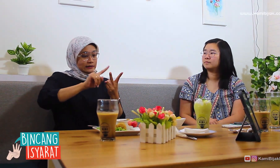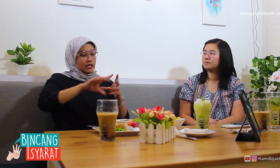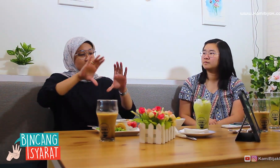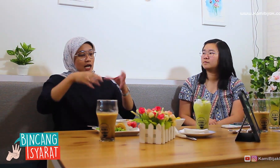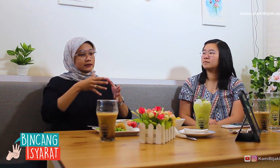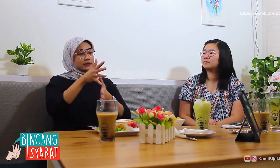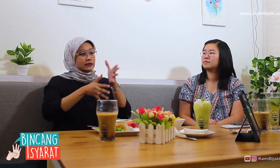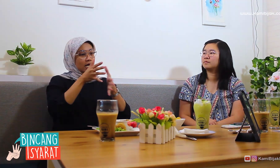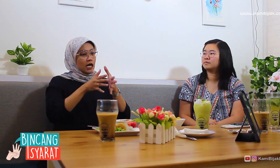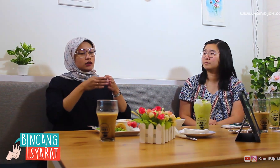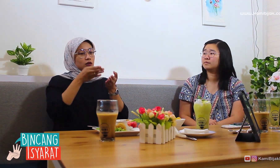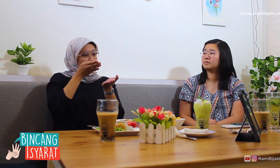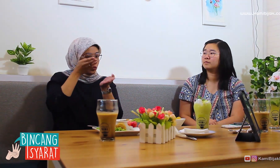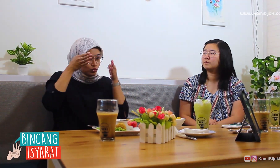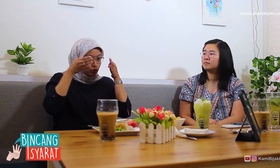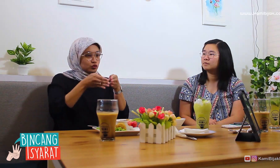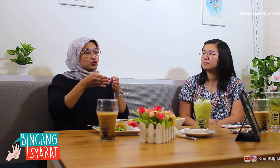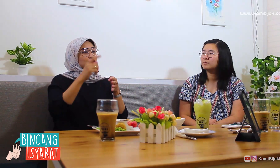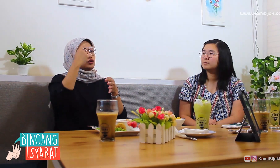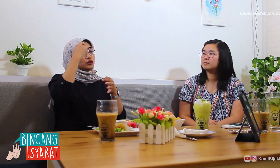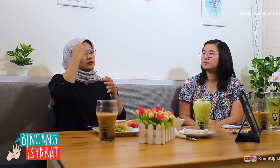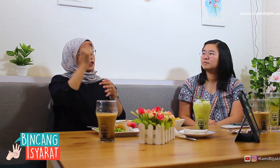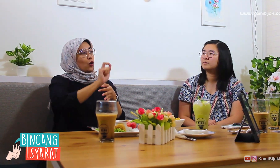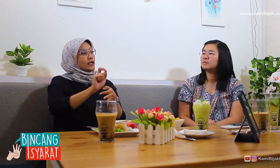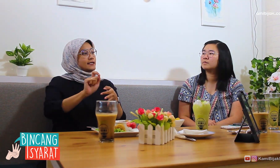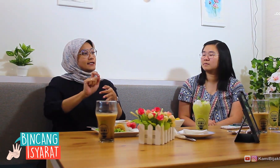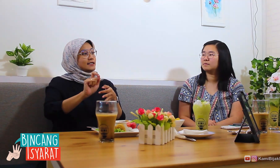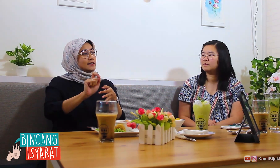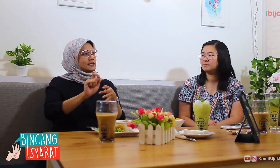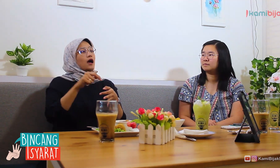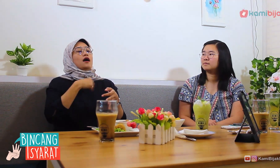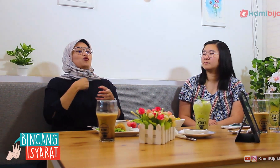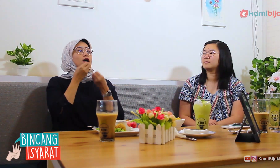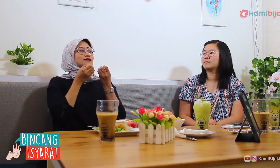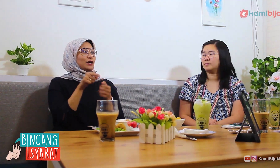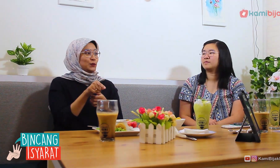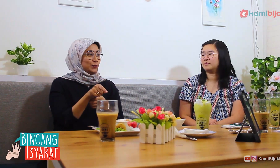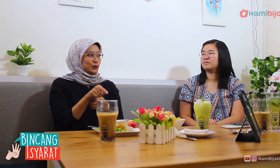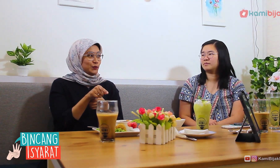Second, a special class of theory sign languages, well, I teach that.